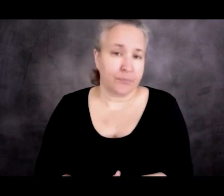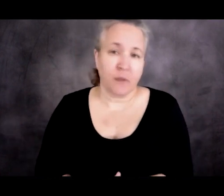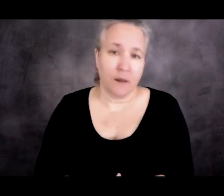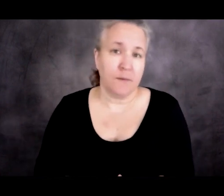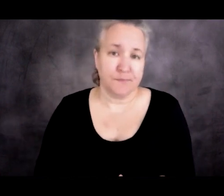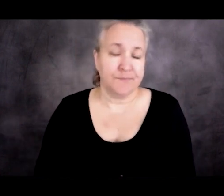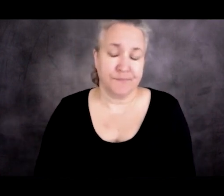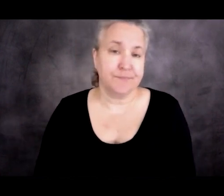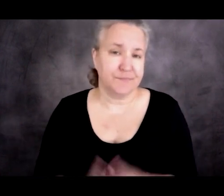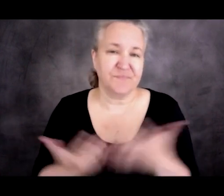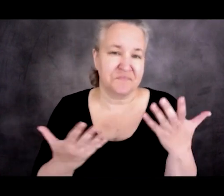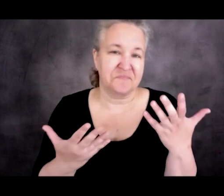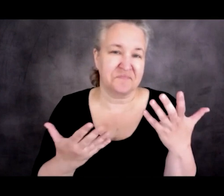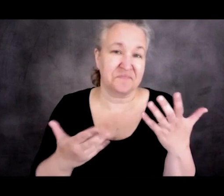I'll get back to your second question. Yes?